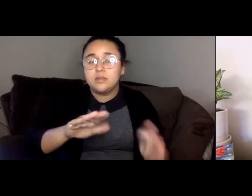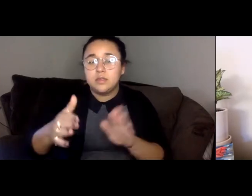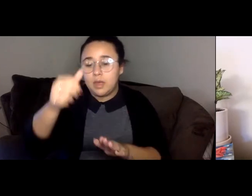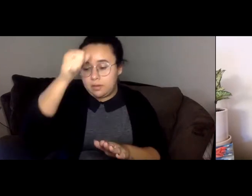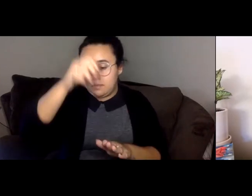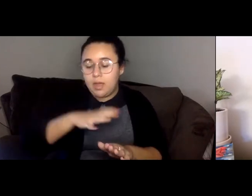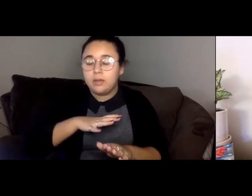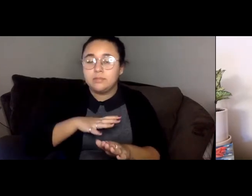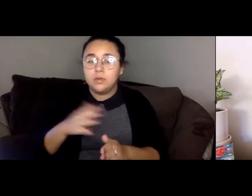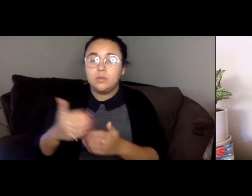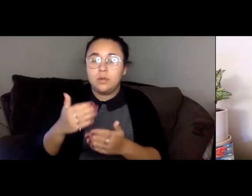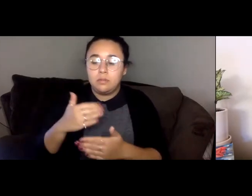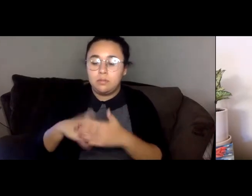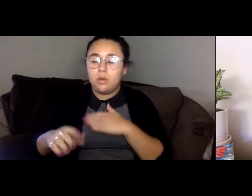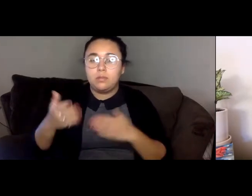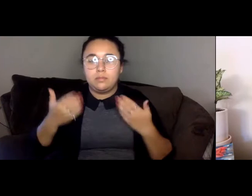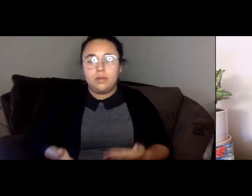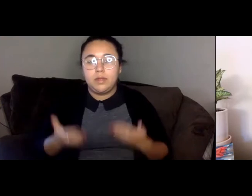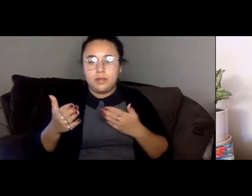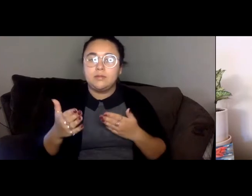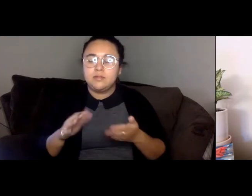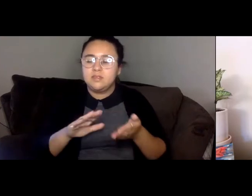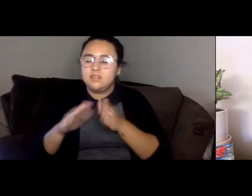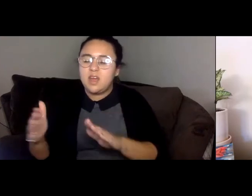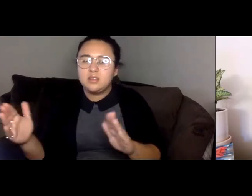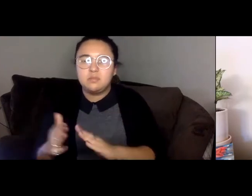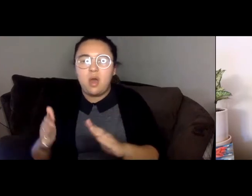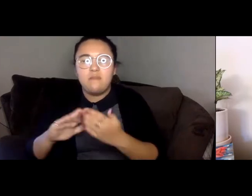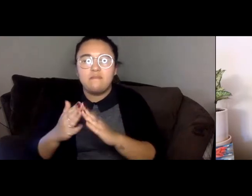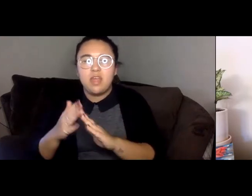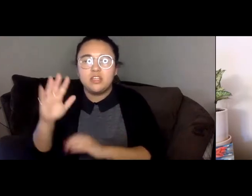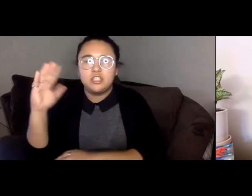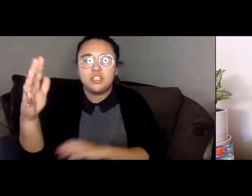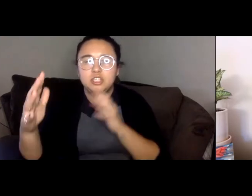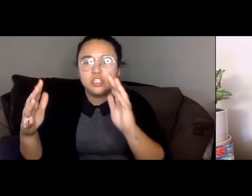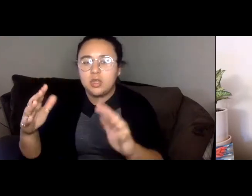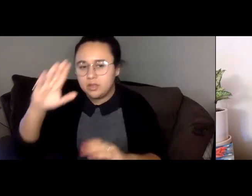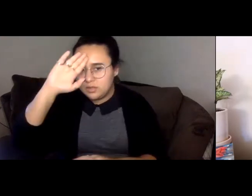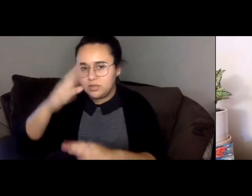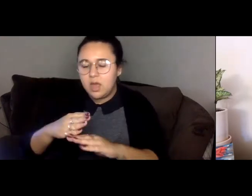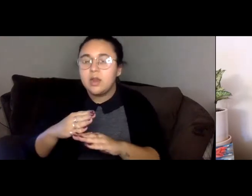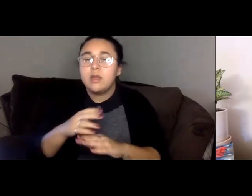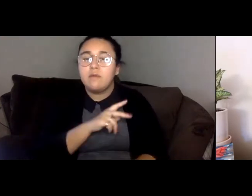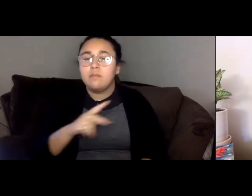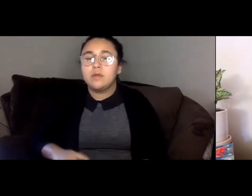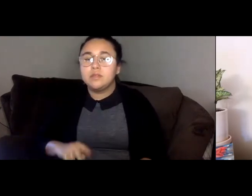He died in a small village in the jungle, the son of a princess, hiding from war.